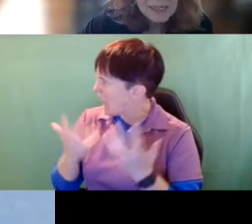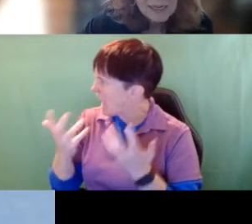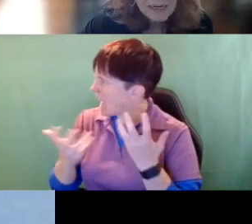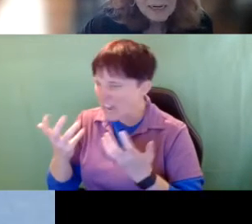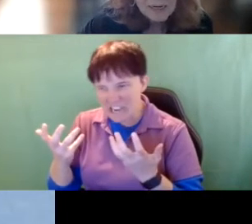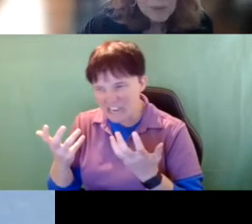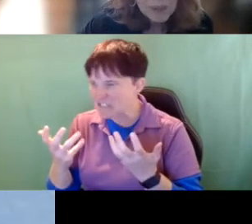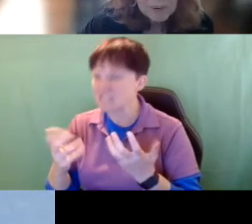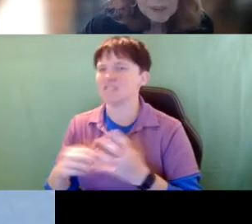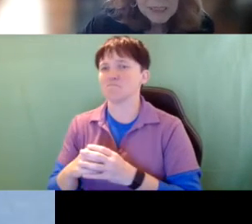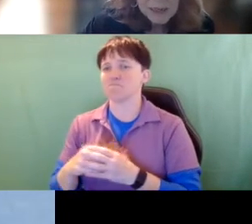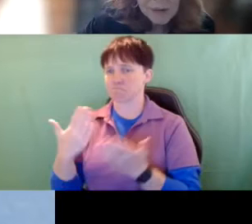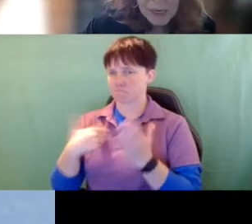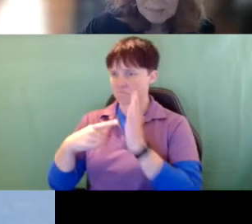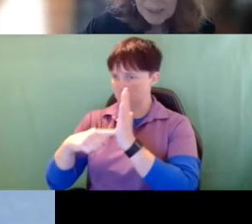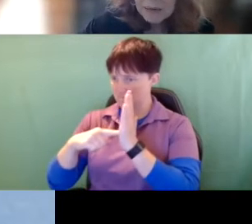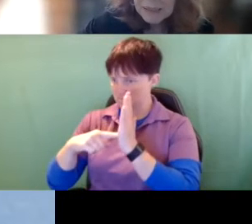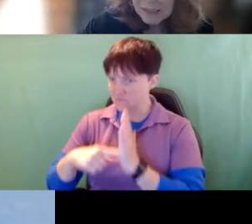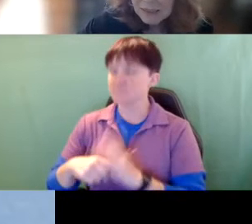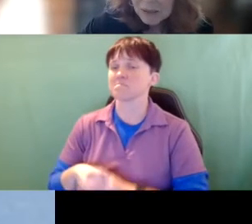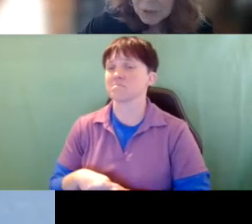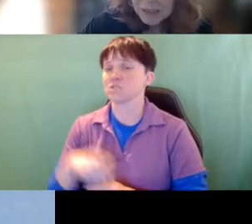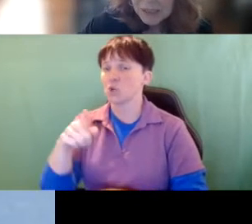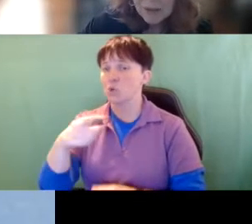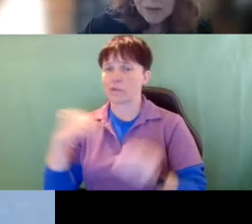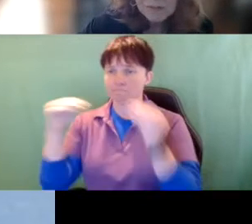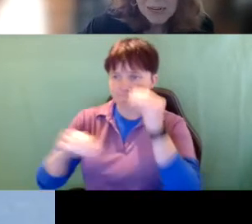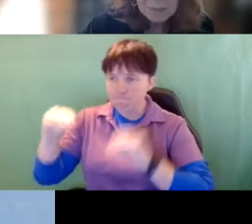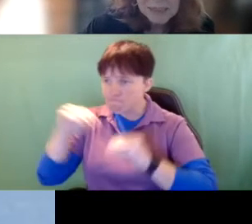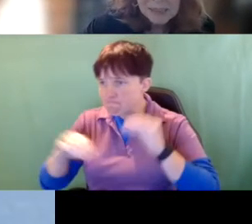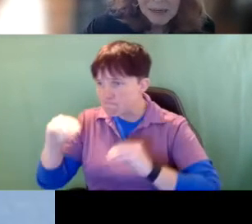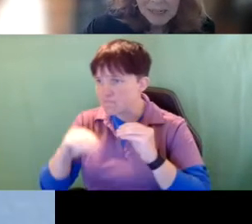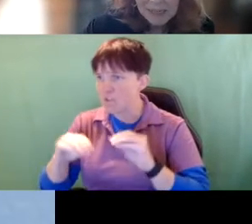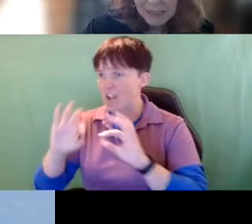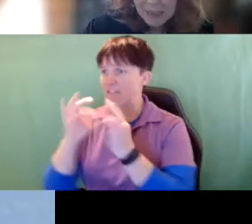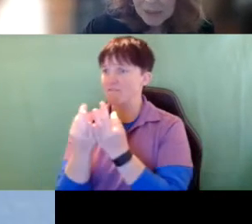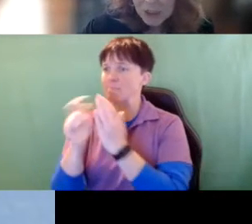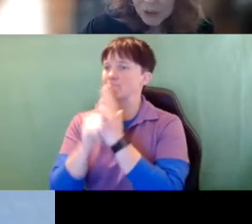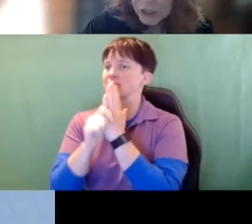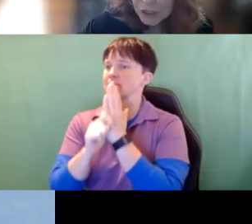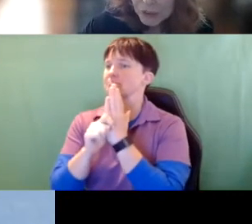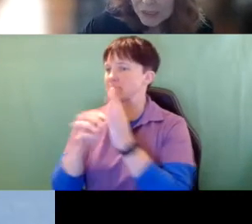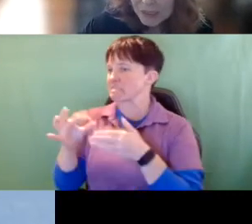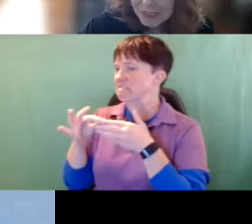We put together we have parents who put together a families guide you can use this